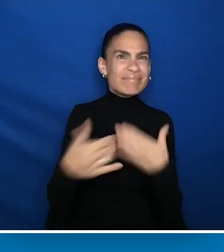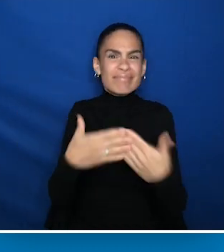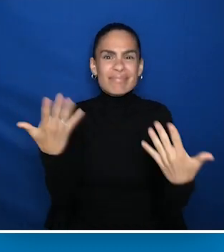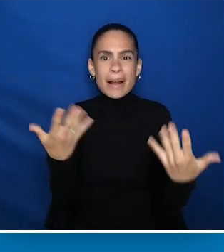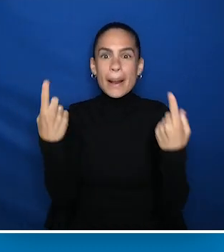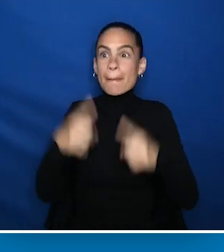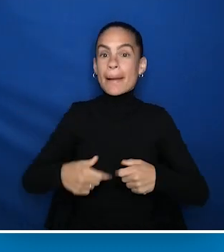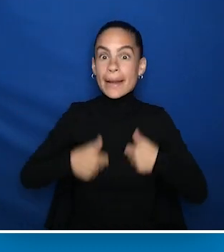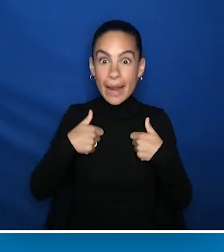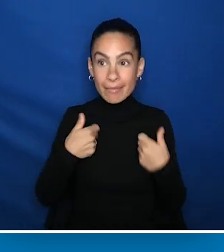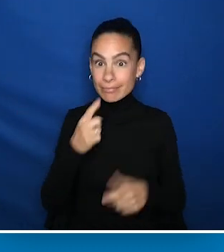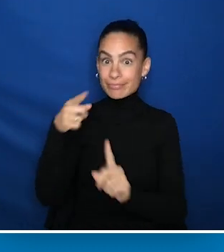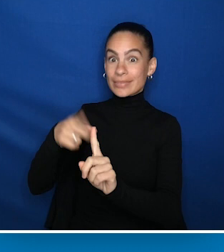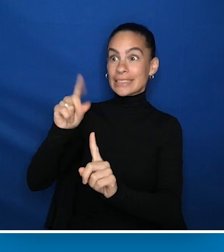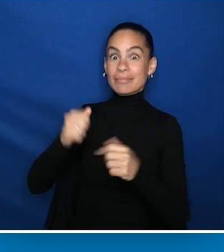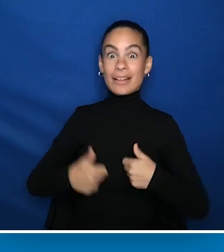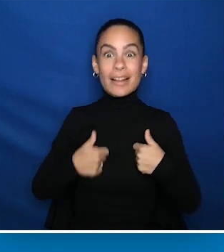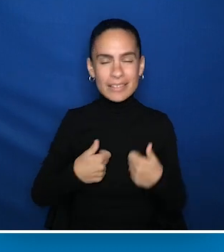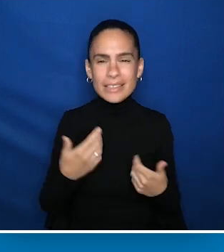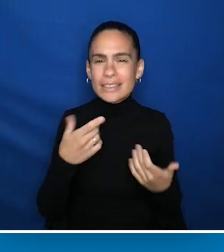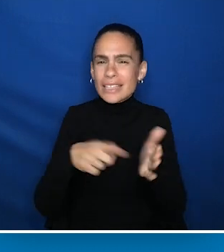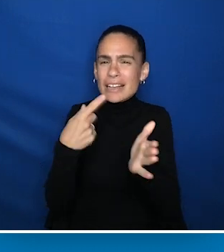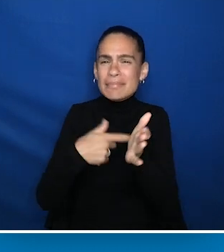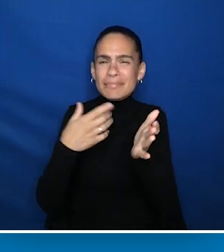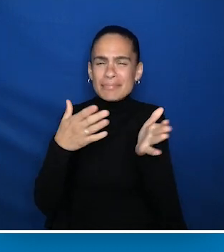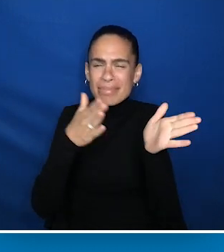Second, no matter what in life, especially disabled life,